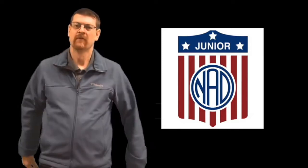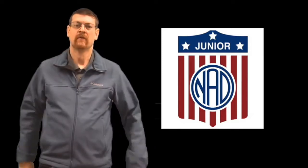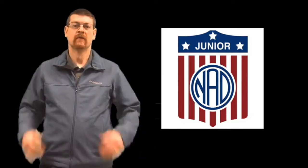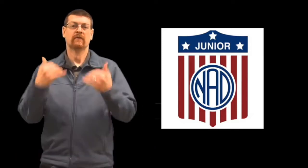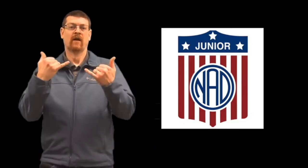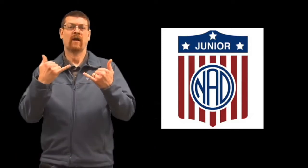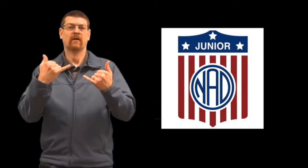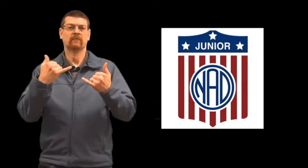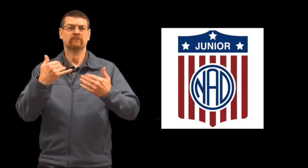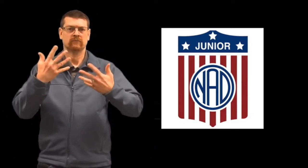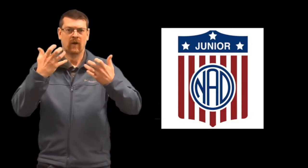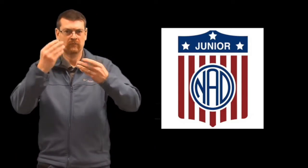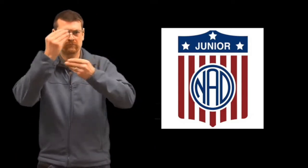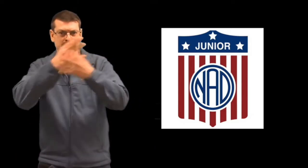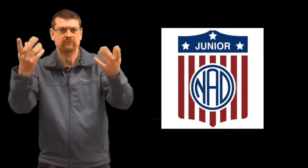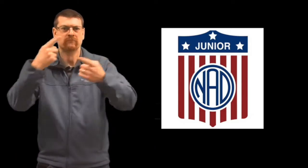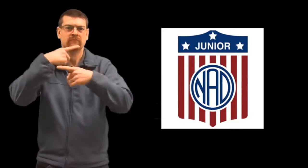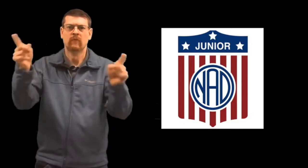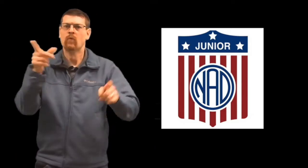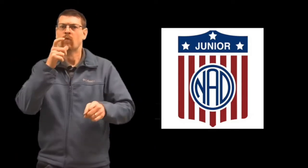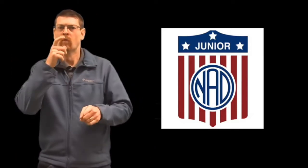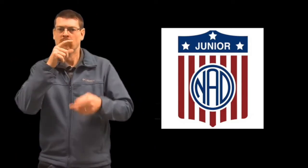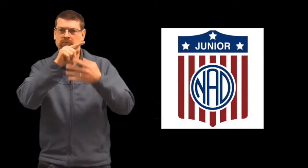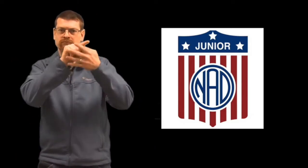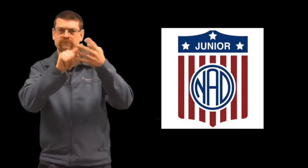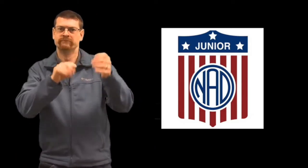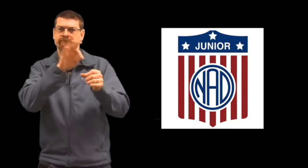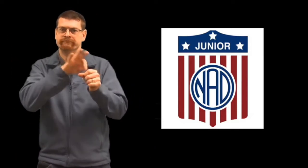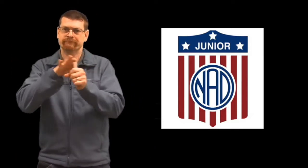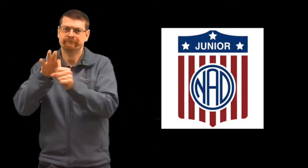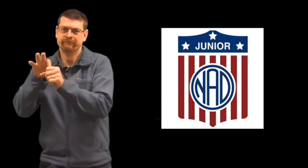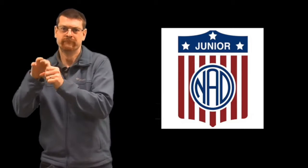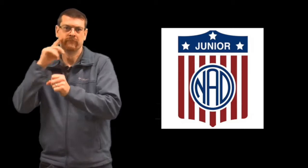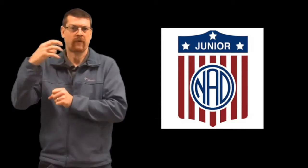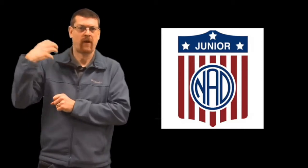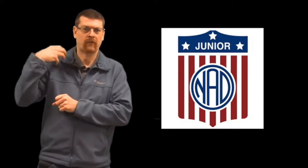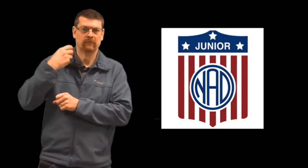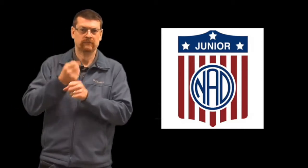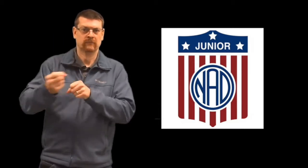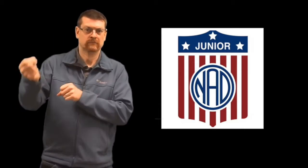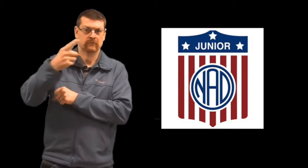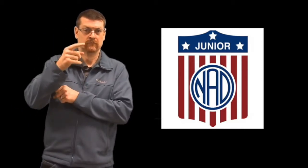I’m here to let you all know who we voted for to run Junior NAD next year.